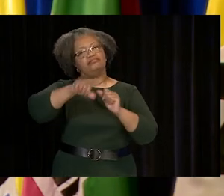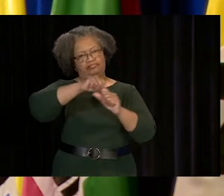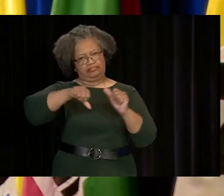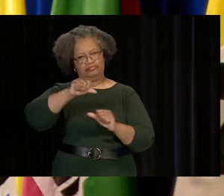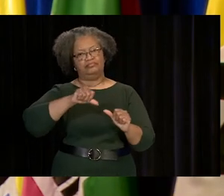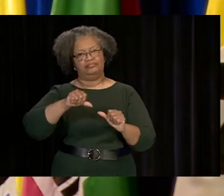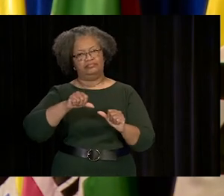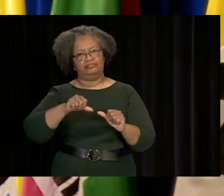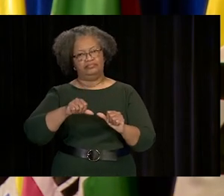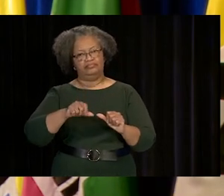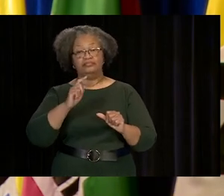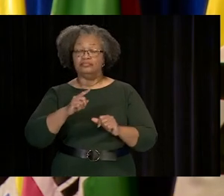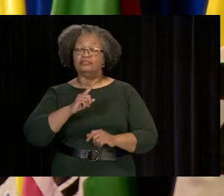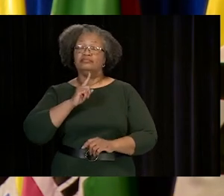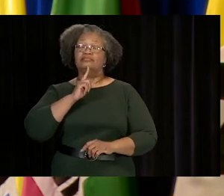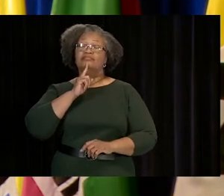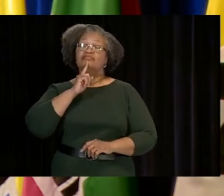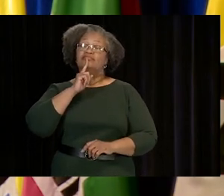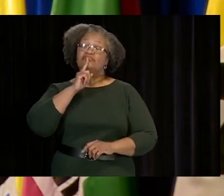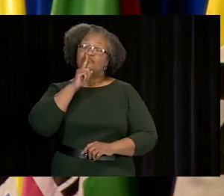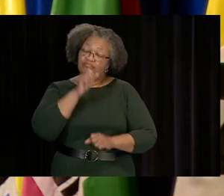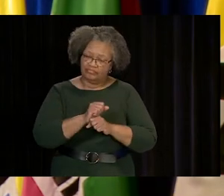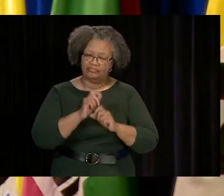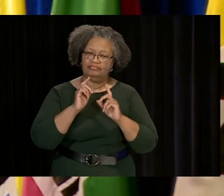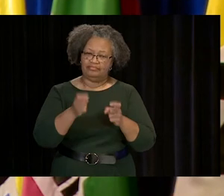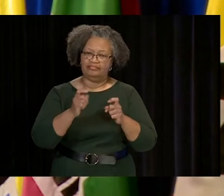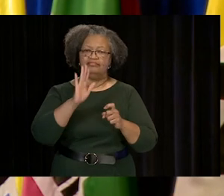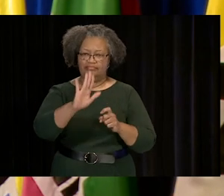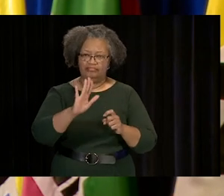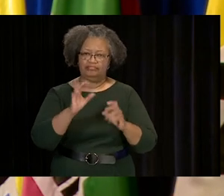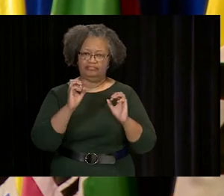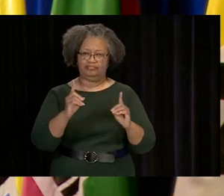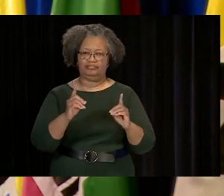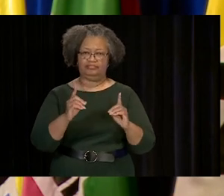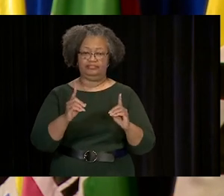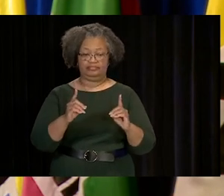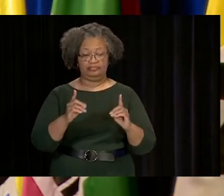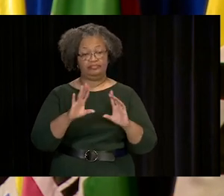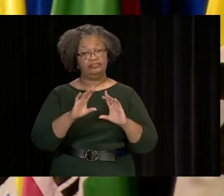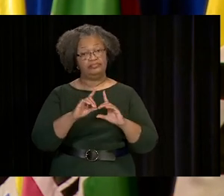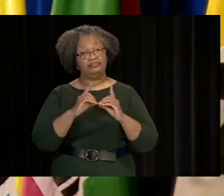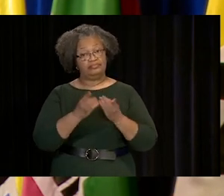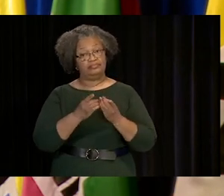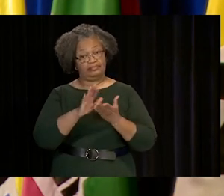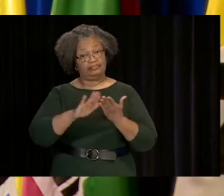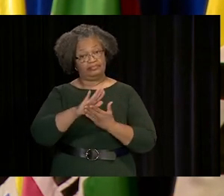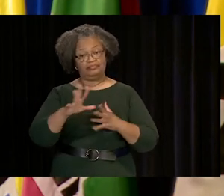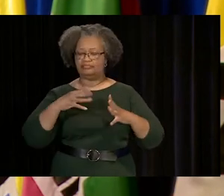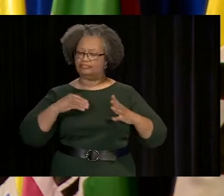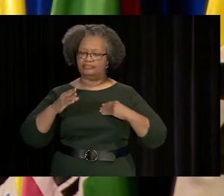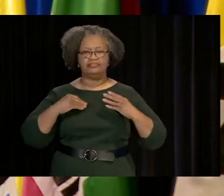WHO CAN CELEBRATE THEIR DIFFERENCES AND LEARN FROM EACH OTHER. THIS IS THE REAL GIFT OF YOUR EDUCATION.